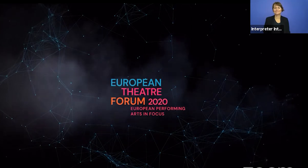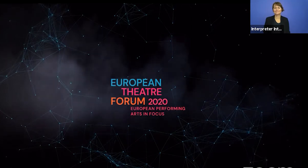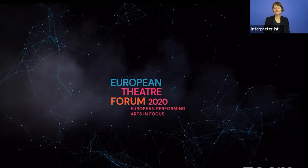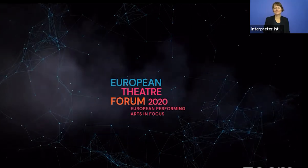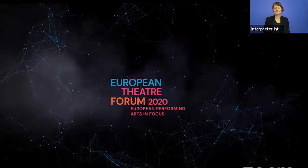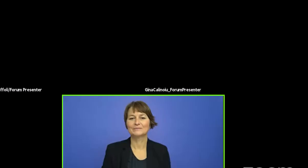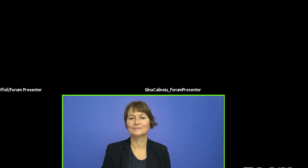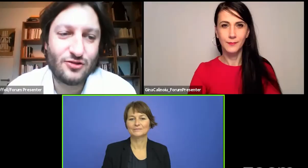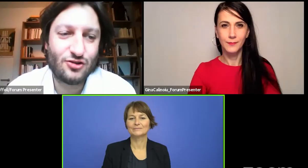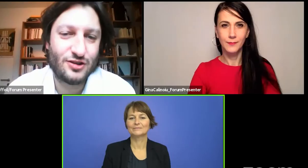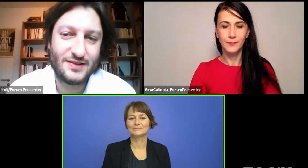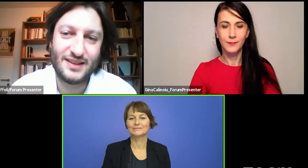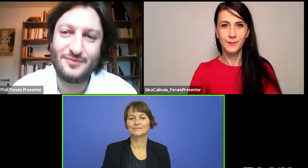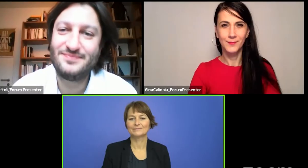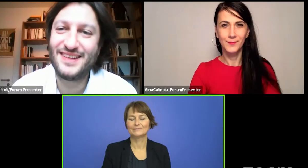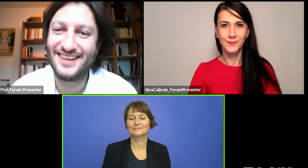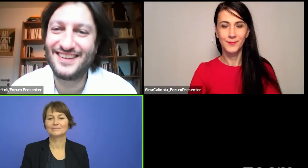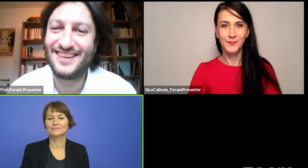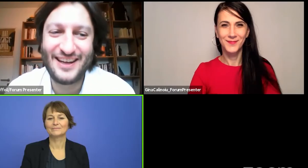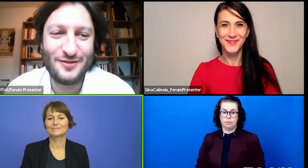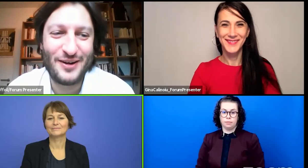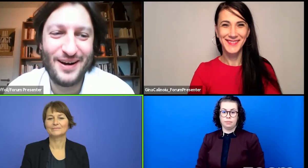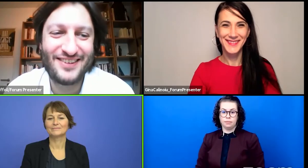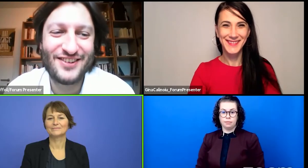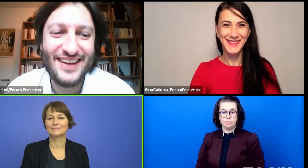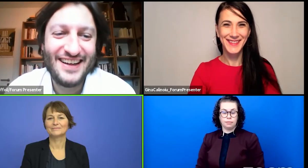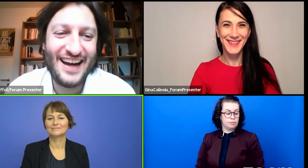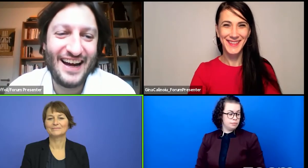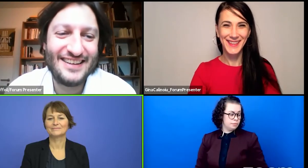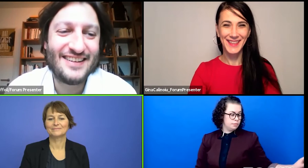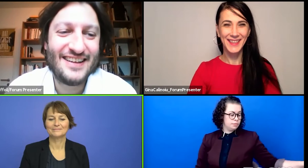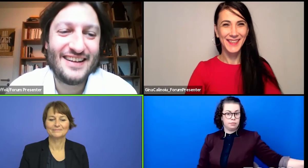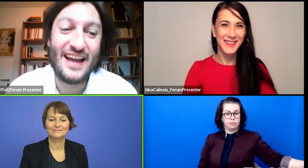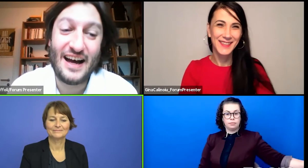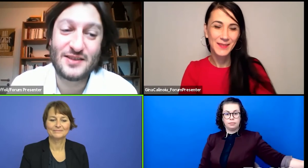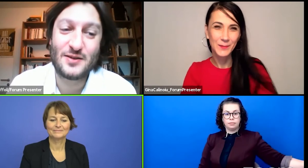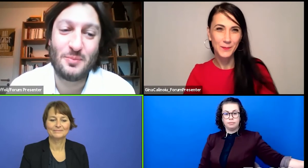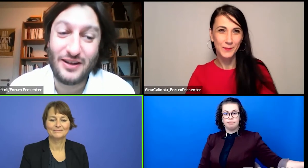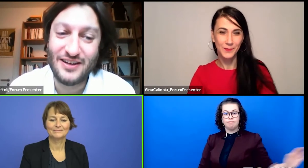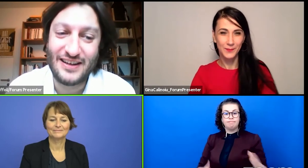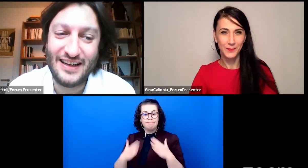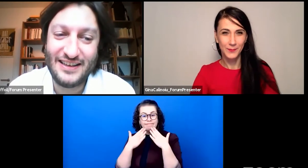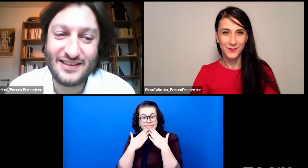Thank you very much, thank you very much and last but not least,